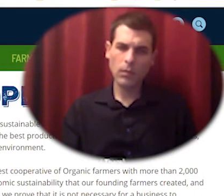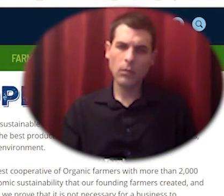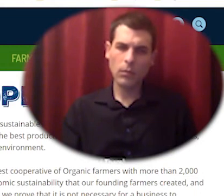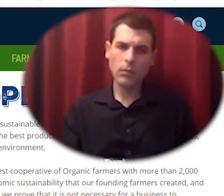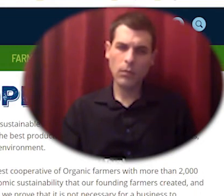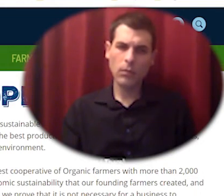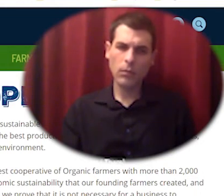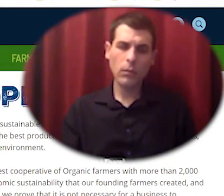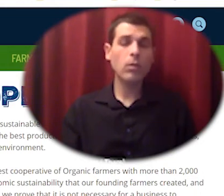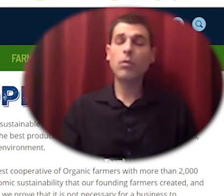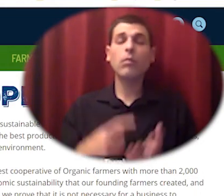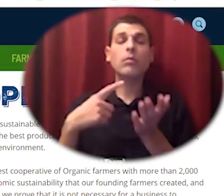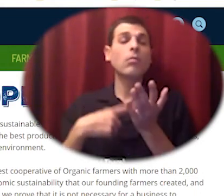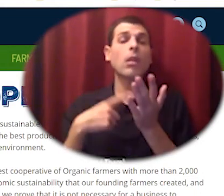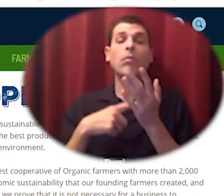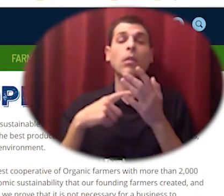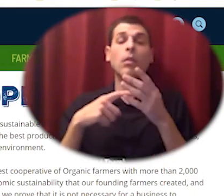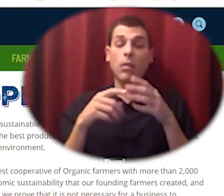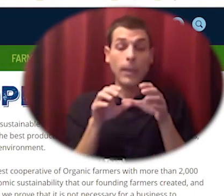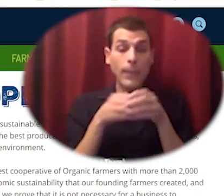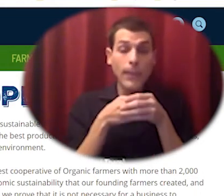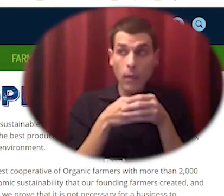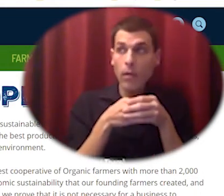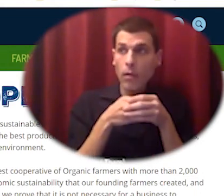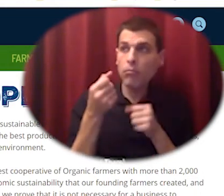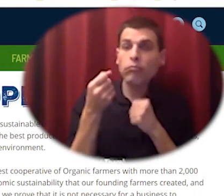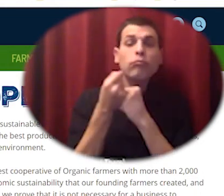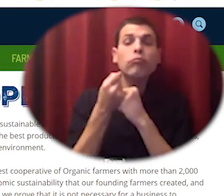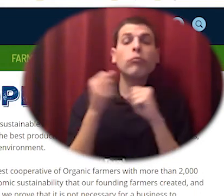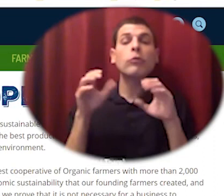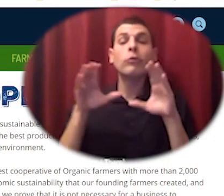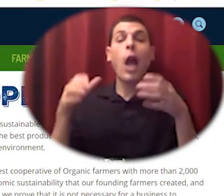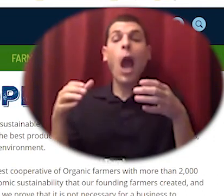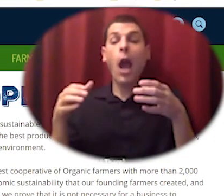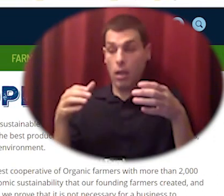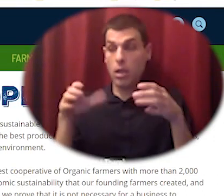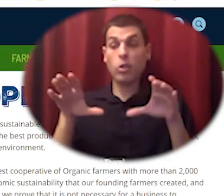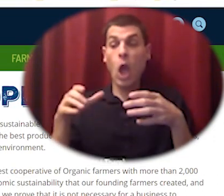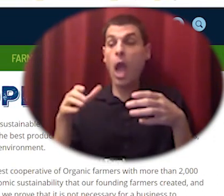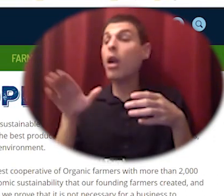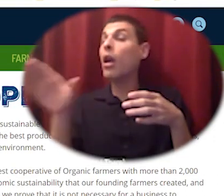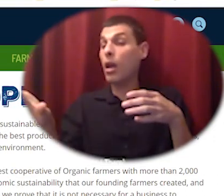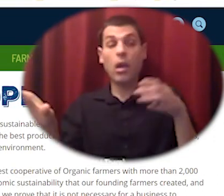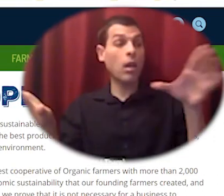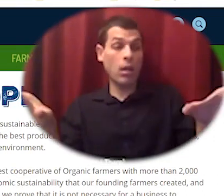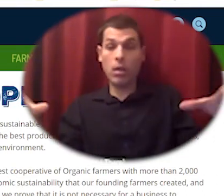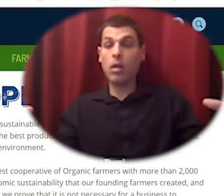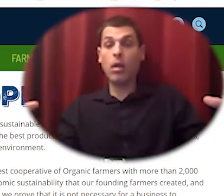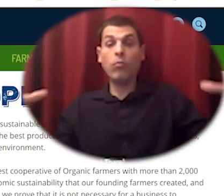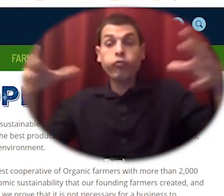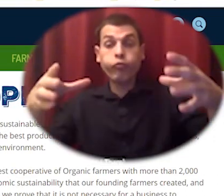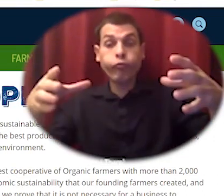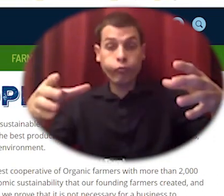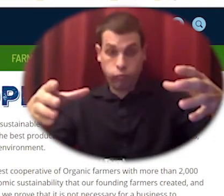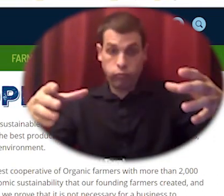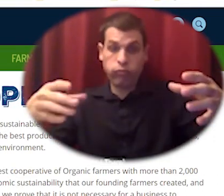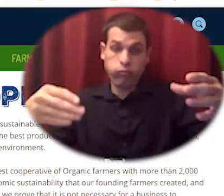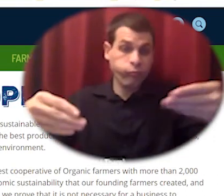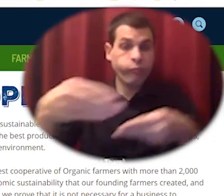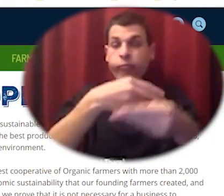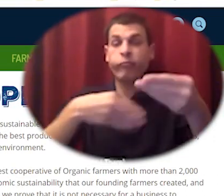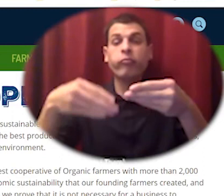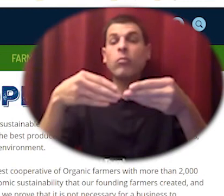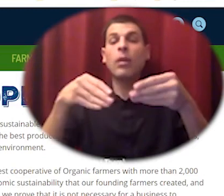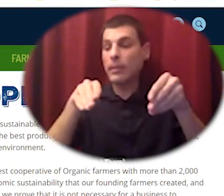it could be all of those together and there's plenty of potential for those all over the u.s